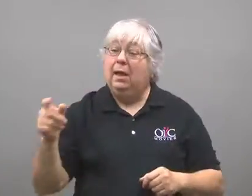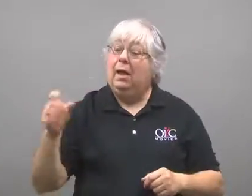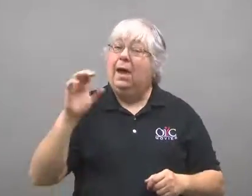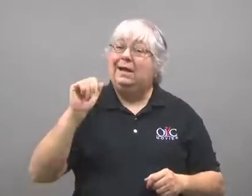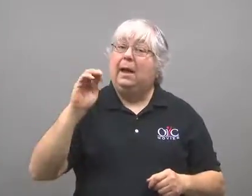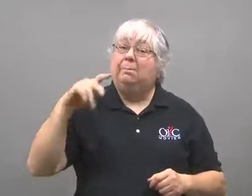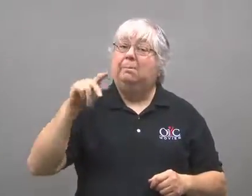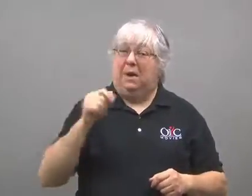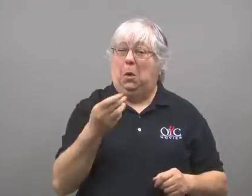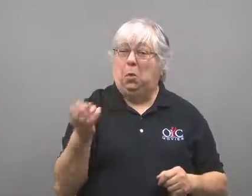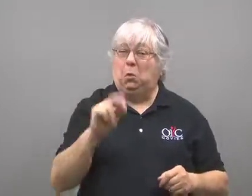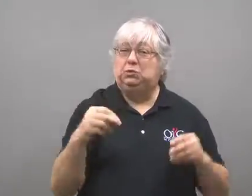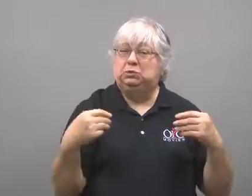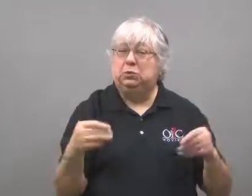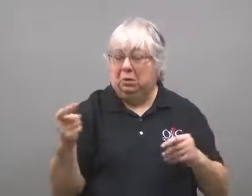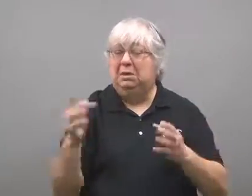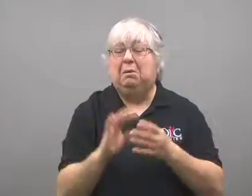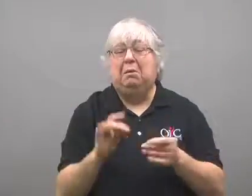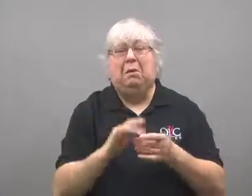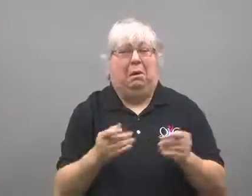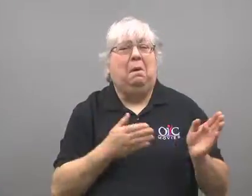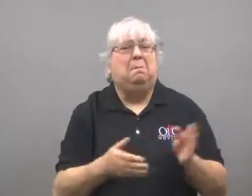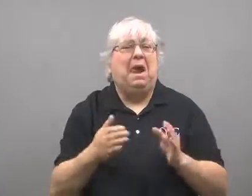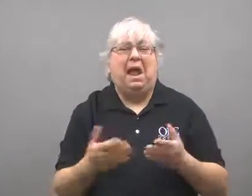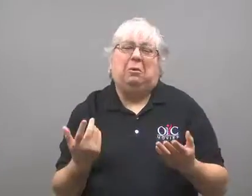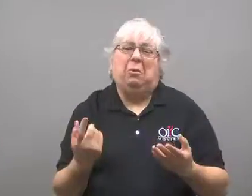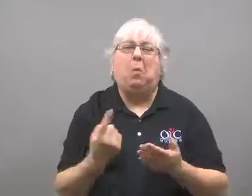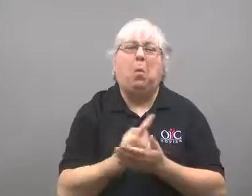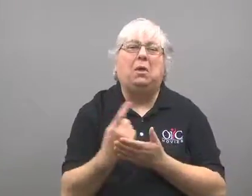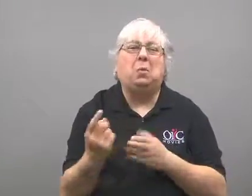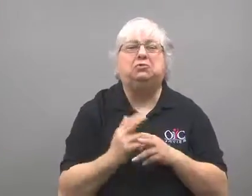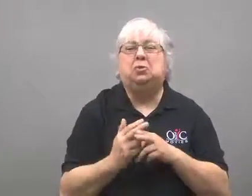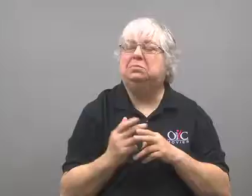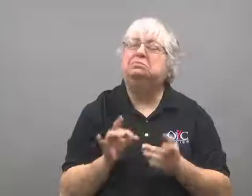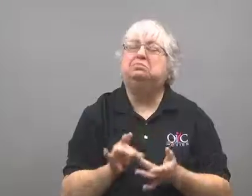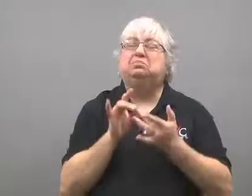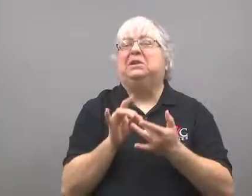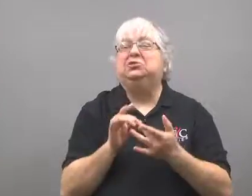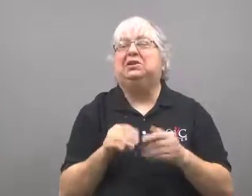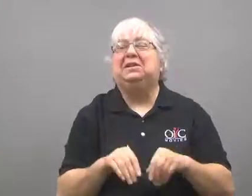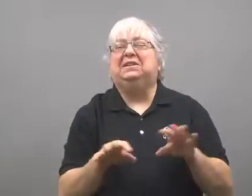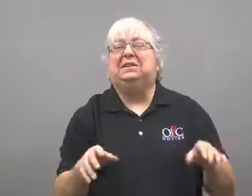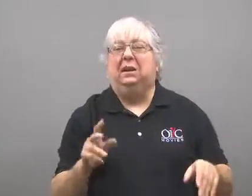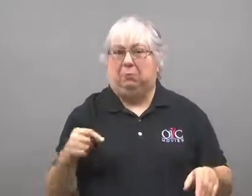Campa said he planned it as a brief one week special,